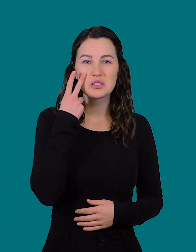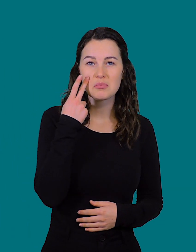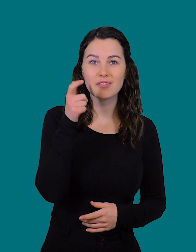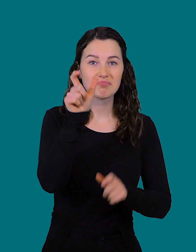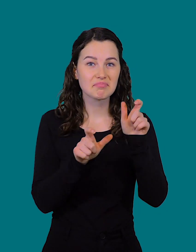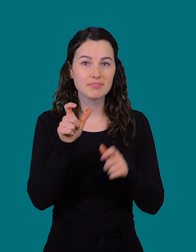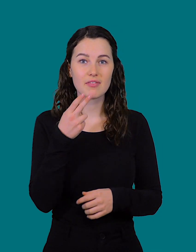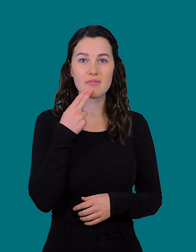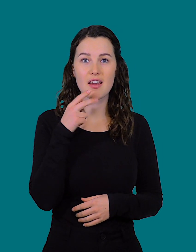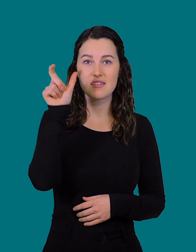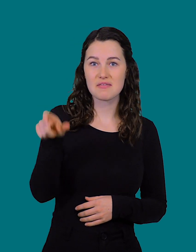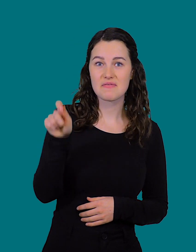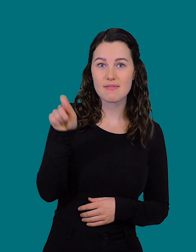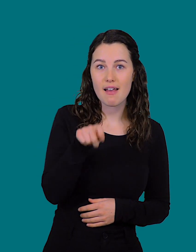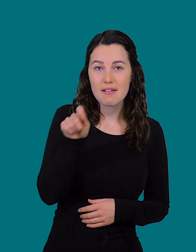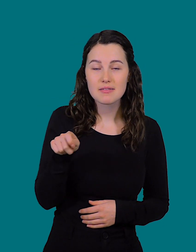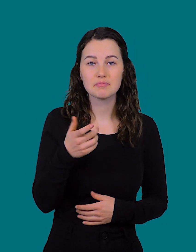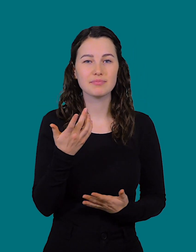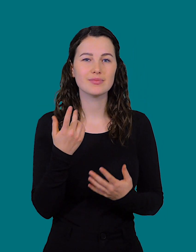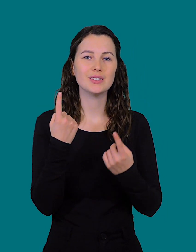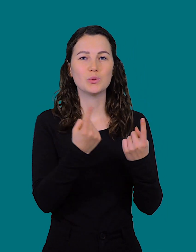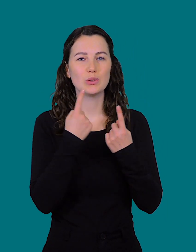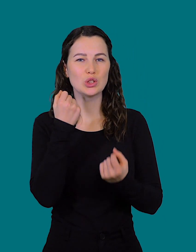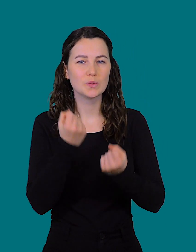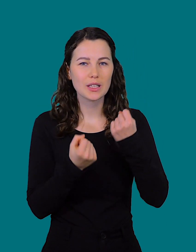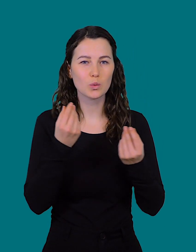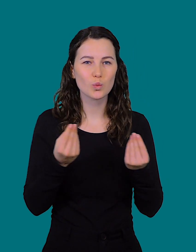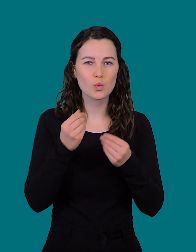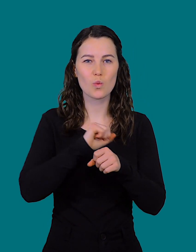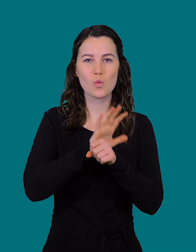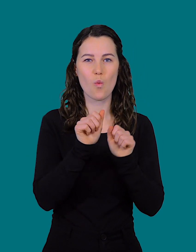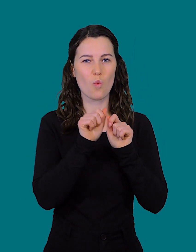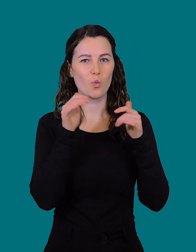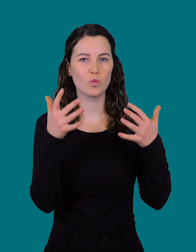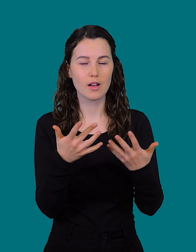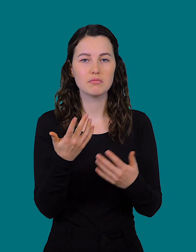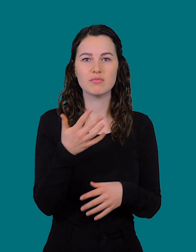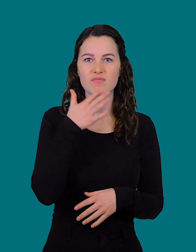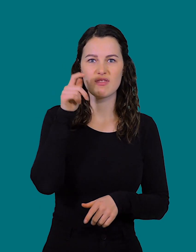We will see who the people will choose, because the already difficult situation is significantly more complicated due to the coronavirus pandemic.